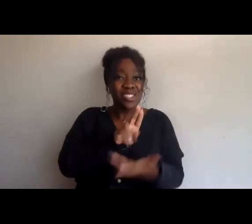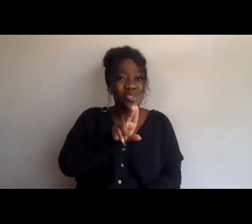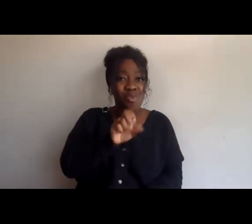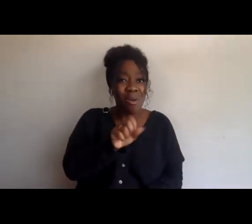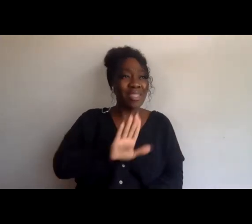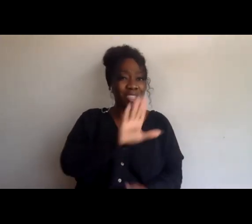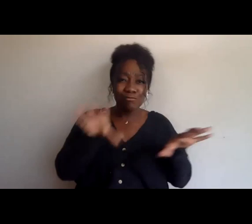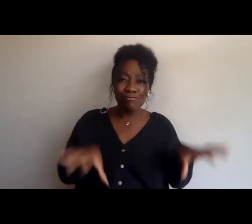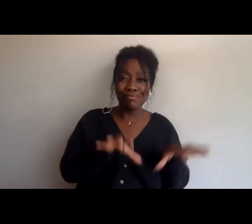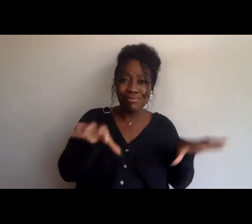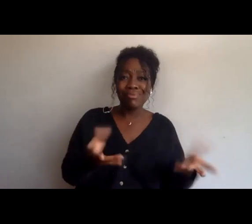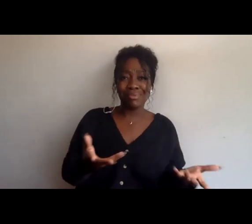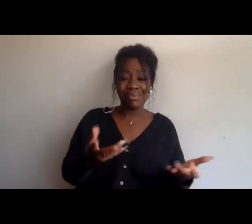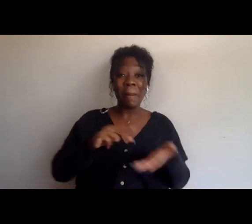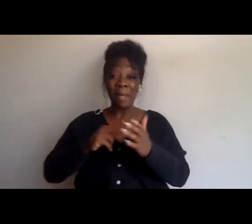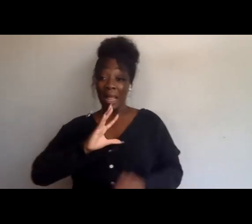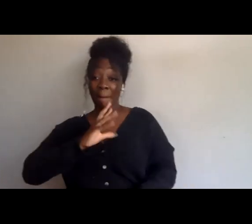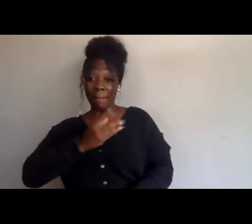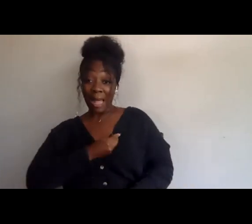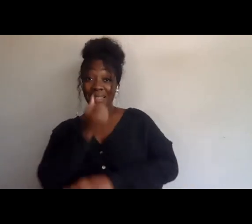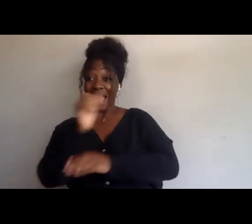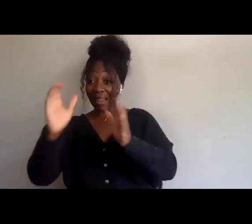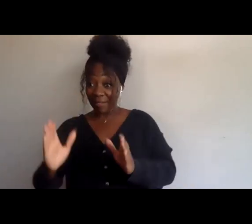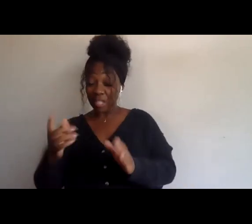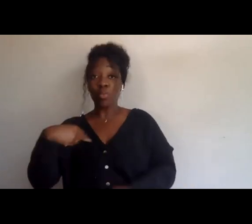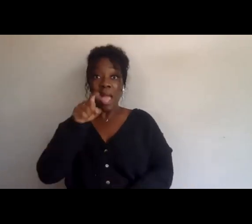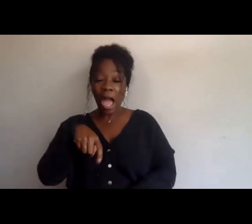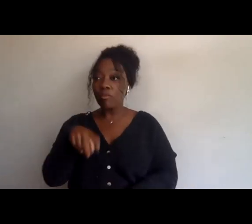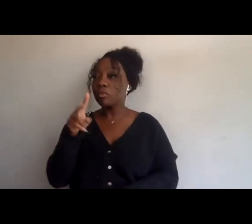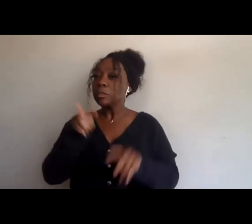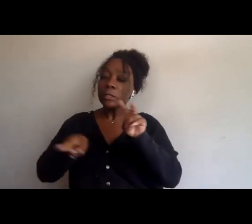on the ground, our Black radicals who, you know,